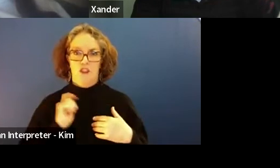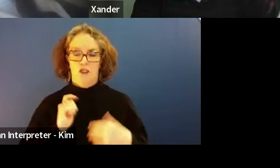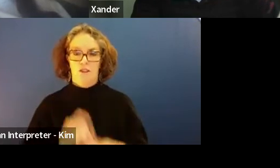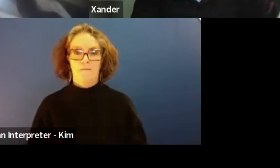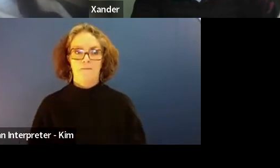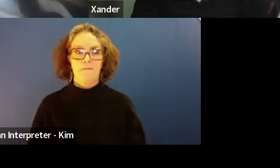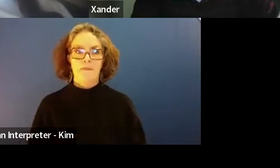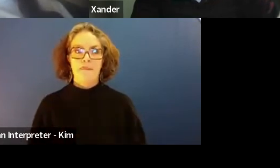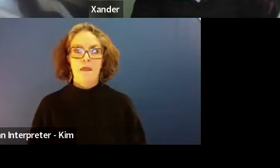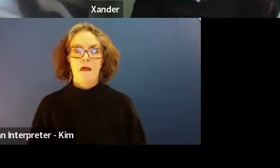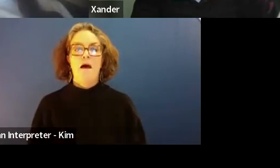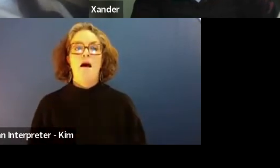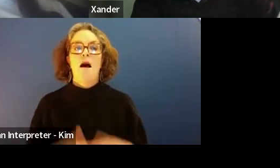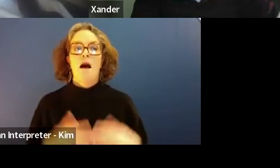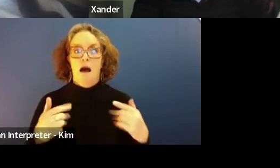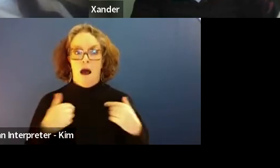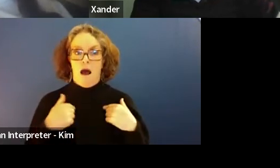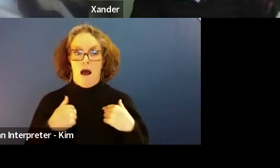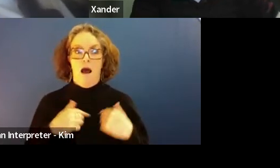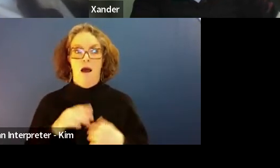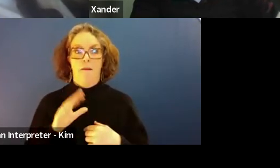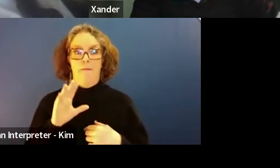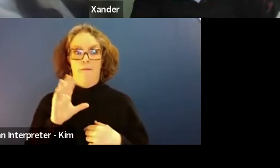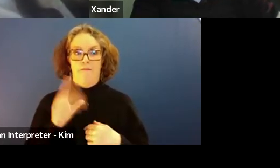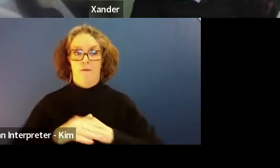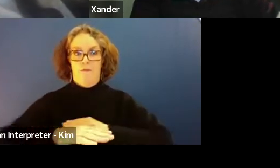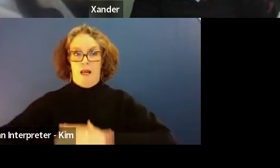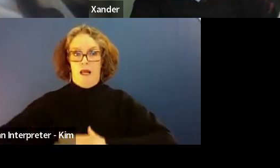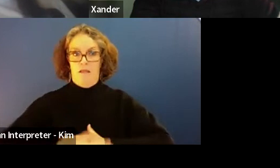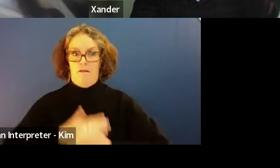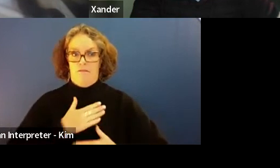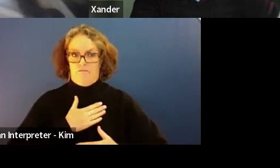And as I mentioned, I'm meeting from the lens of the cup of coffee people.